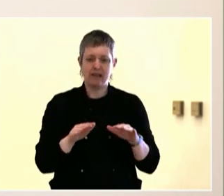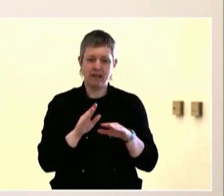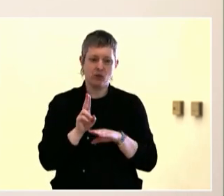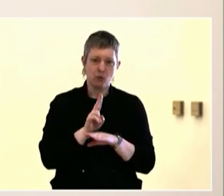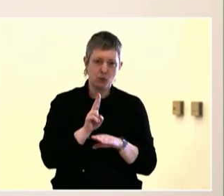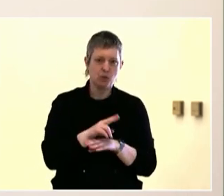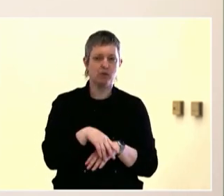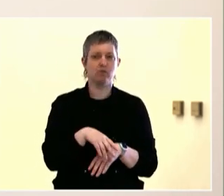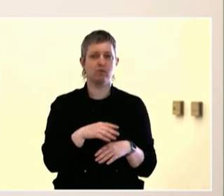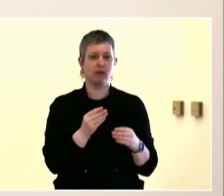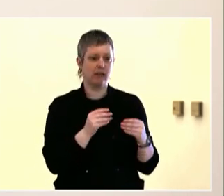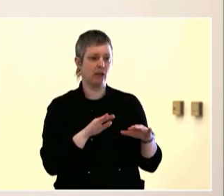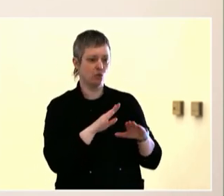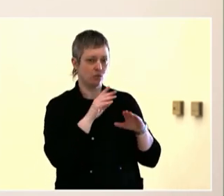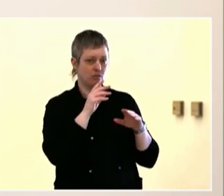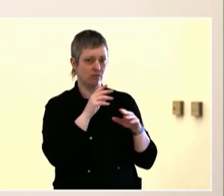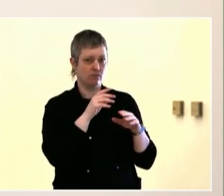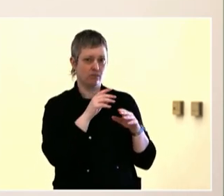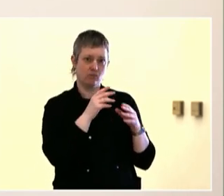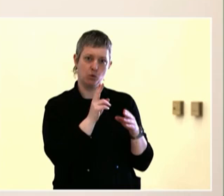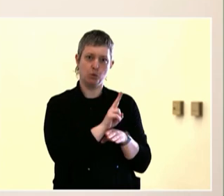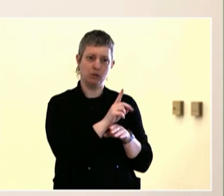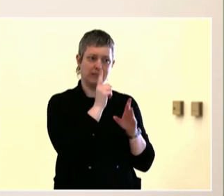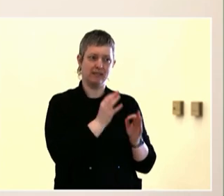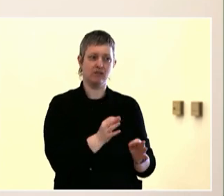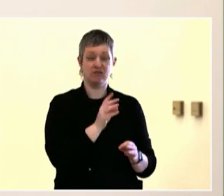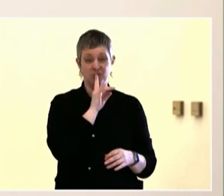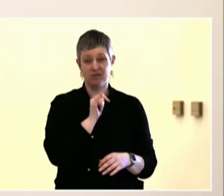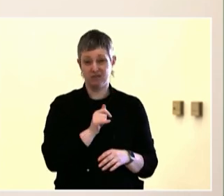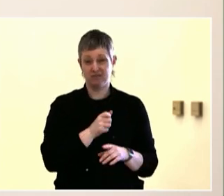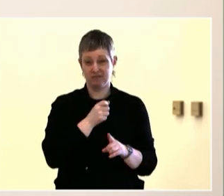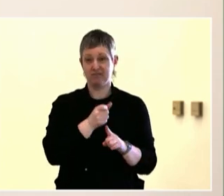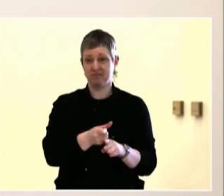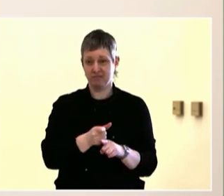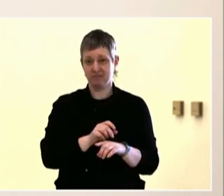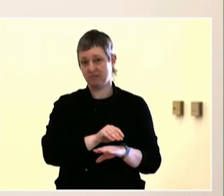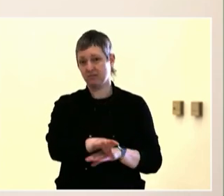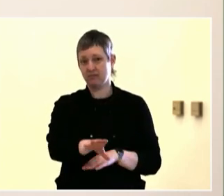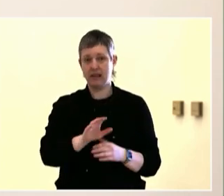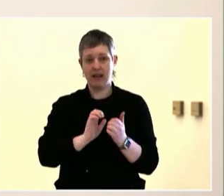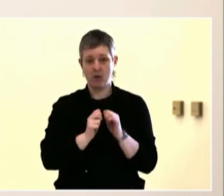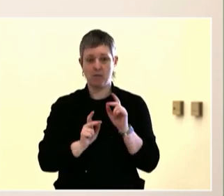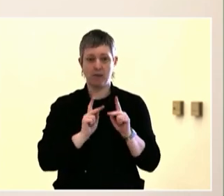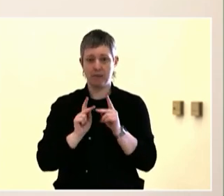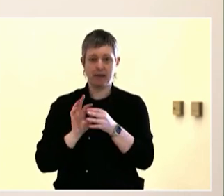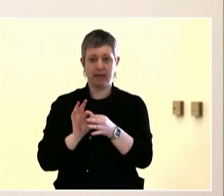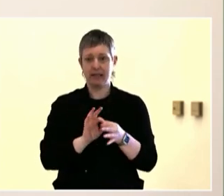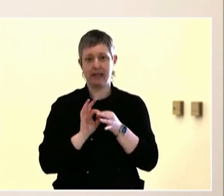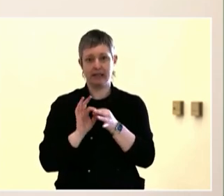community, and that builds a lot of trust and a good starting